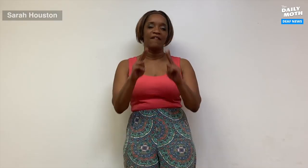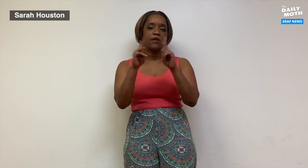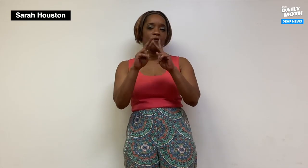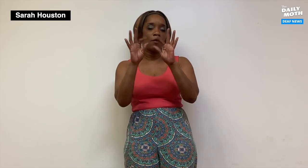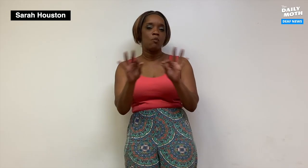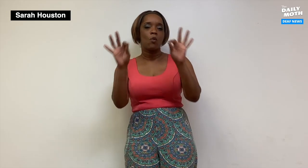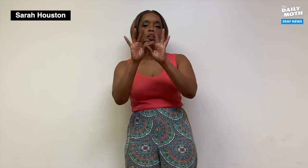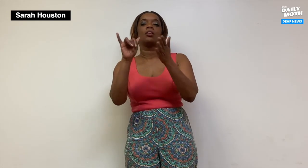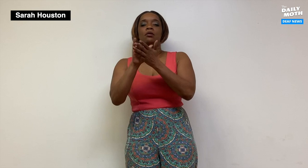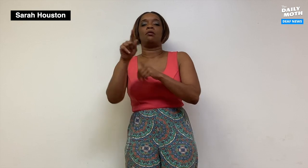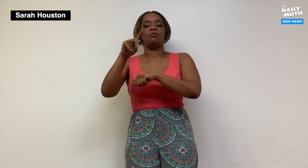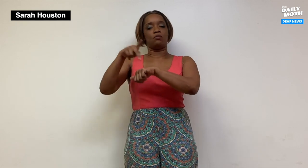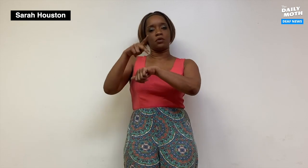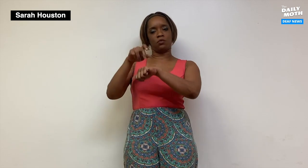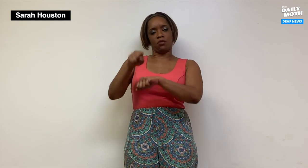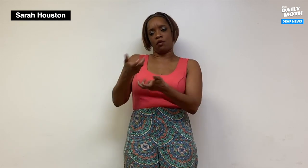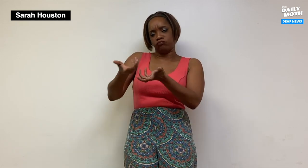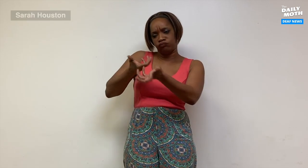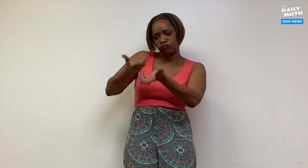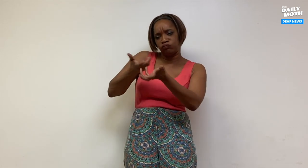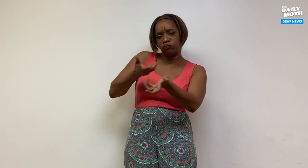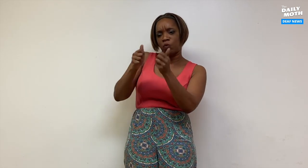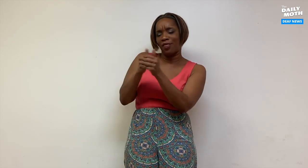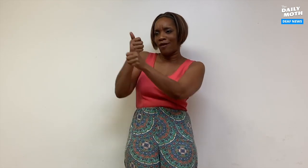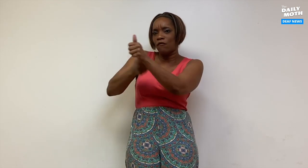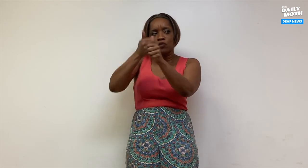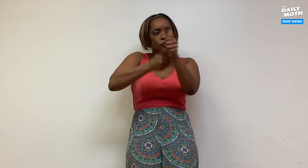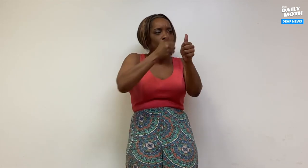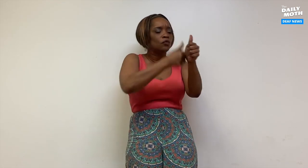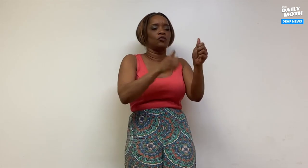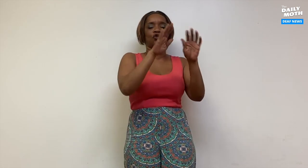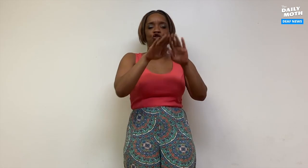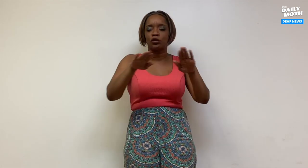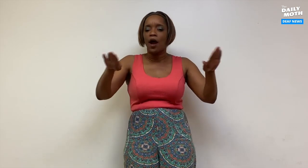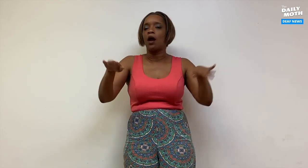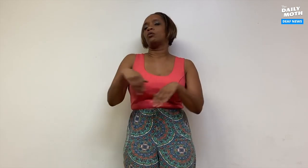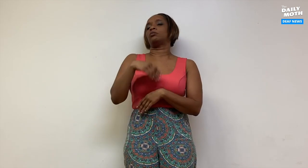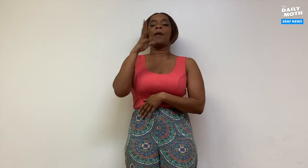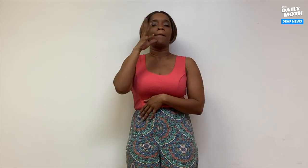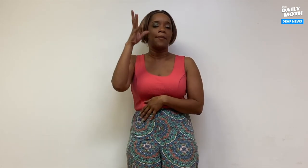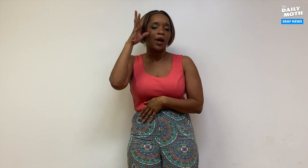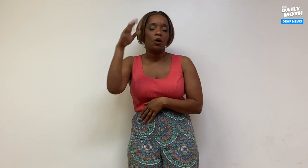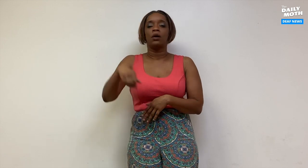It's very, very important that the principal is able to interact with every child, parent,